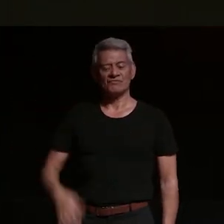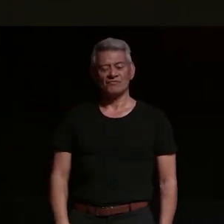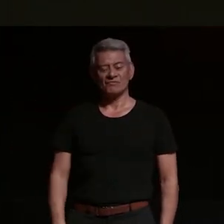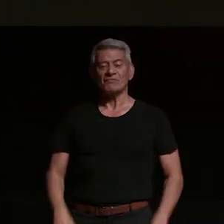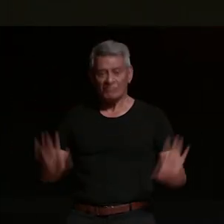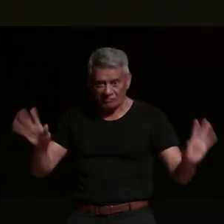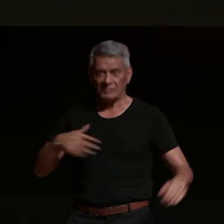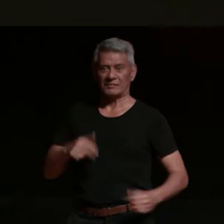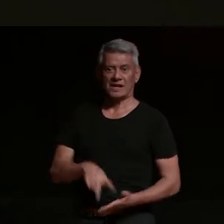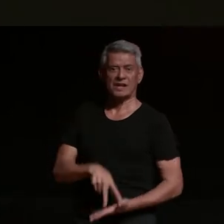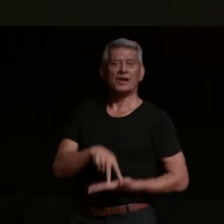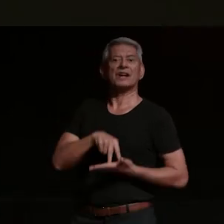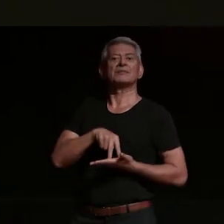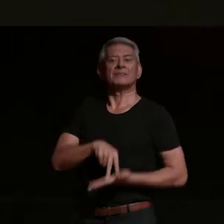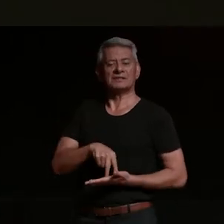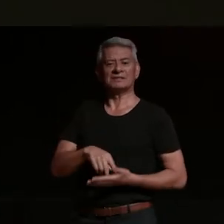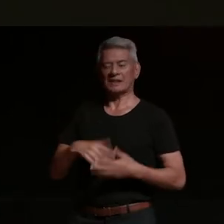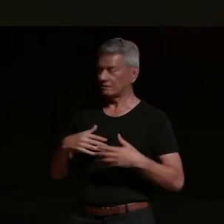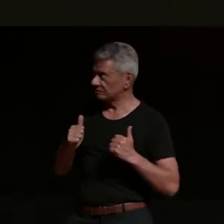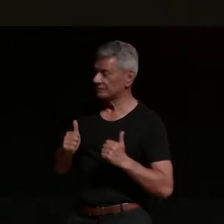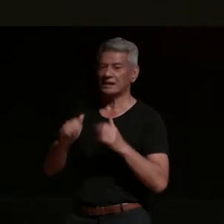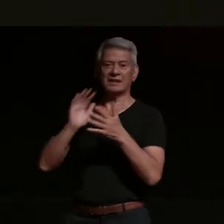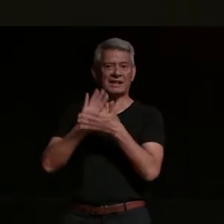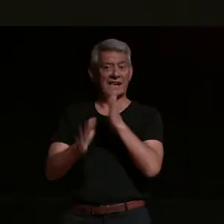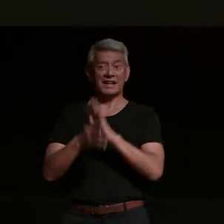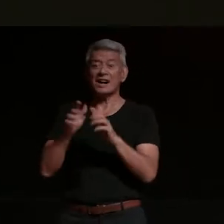and we ended up having an awesome weekend and i learned a couple of things that day